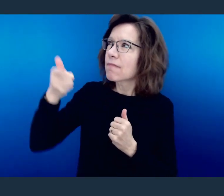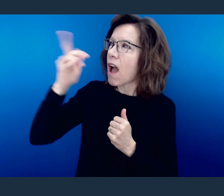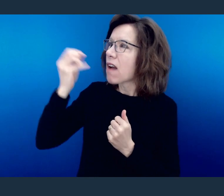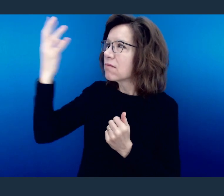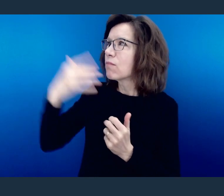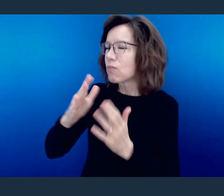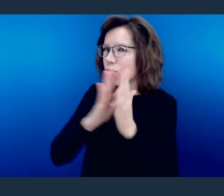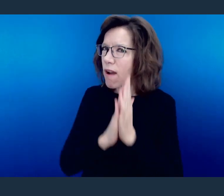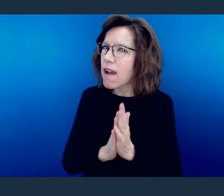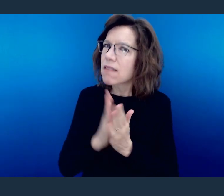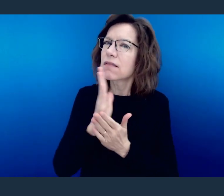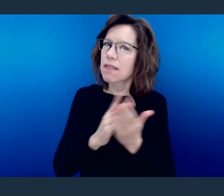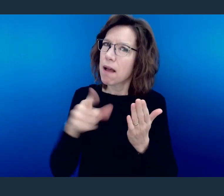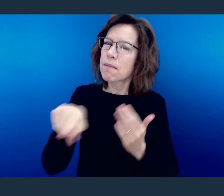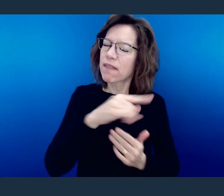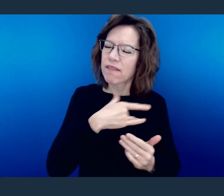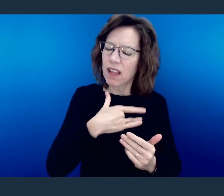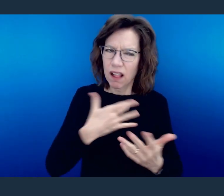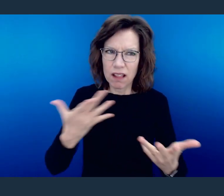God, I pray for those who are feeling disconnected.